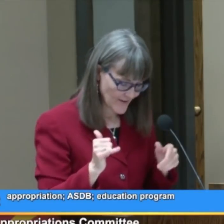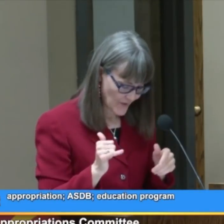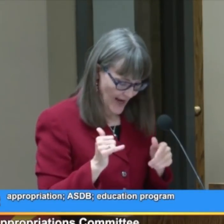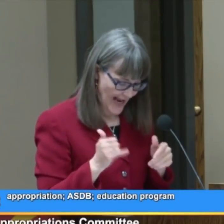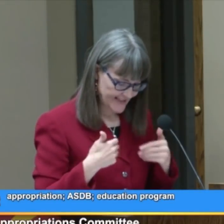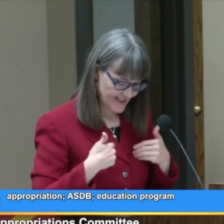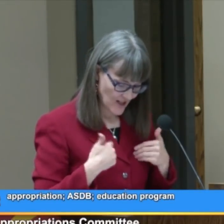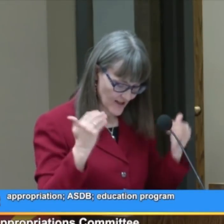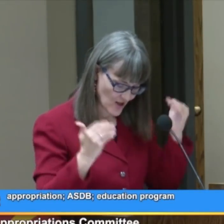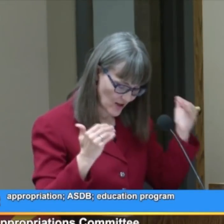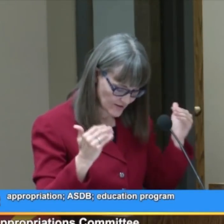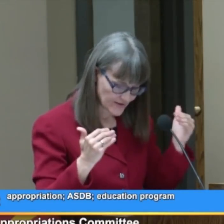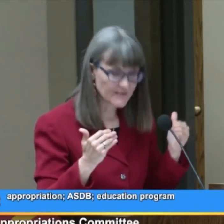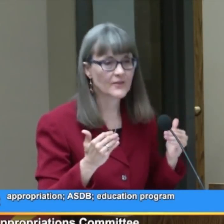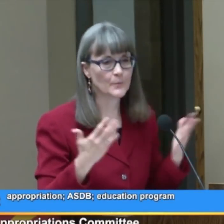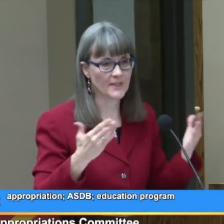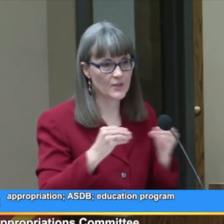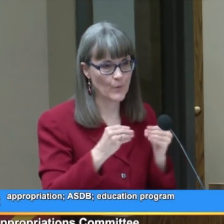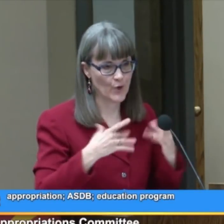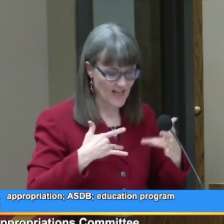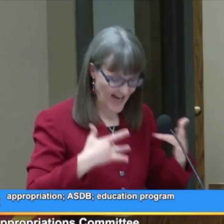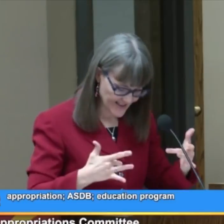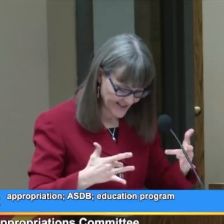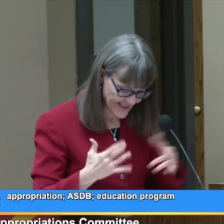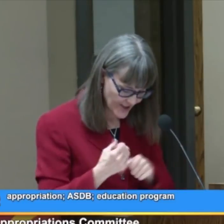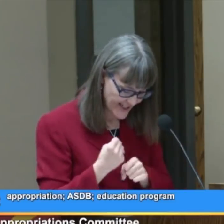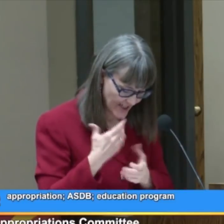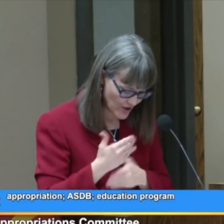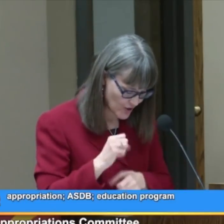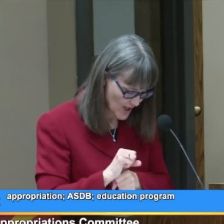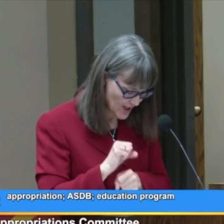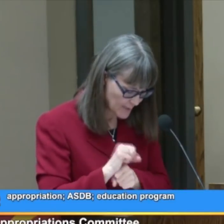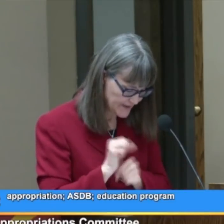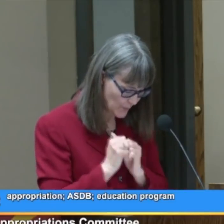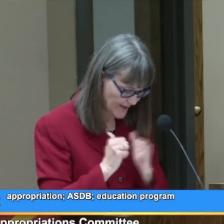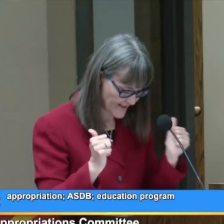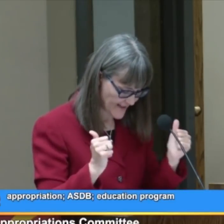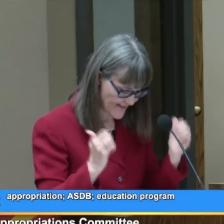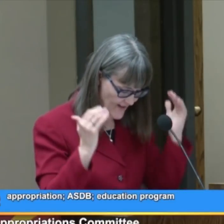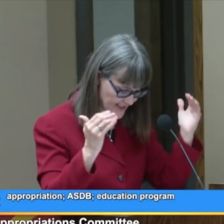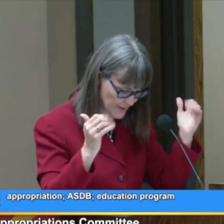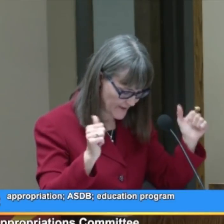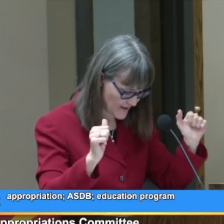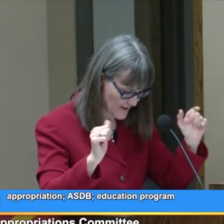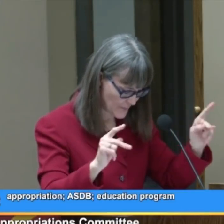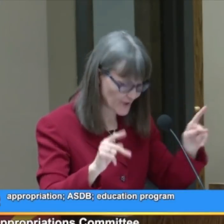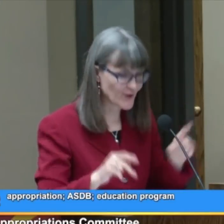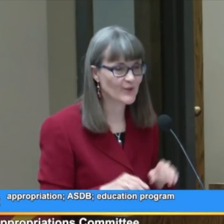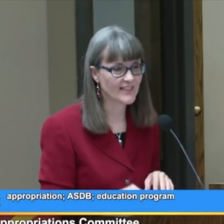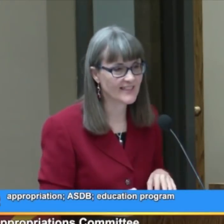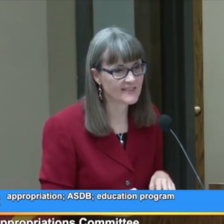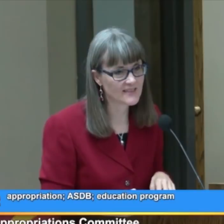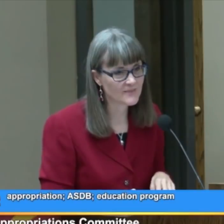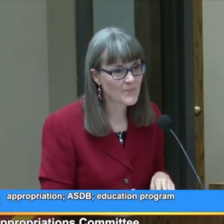as young adults they're much more likely to get good jobs with advancement opportunities.